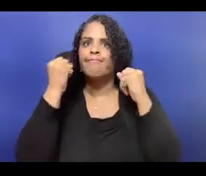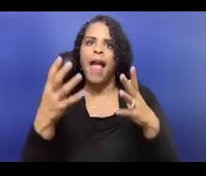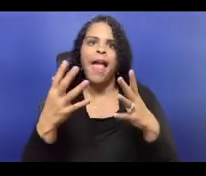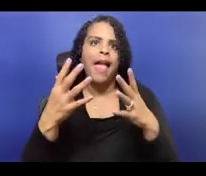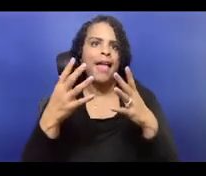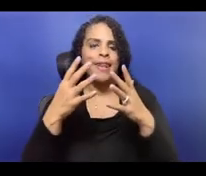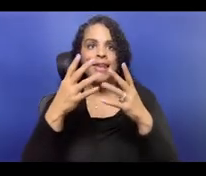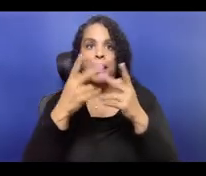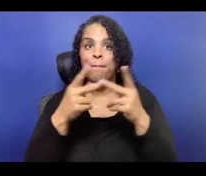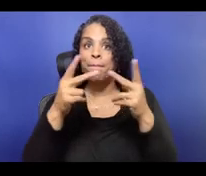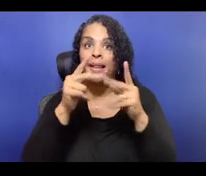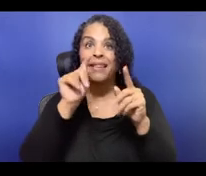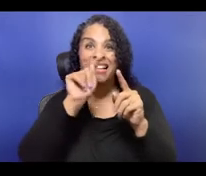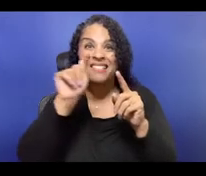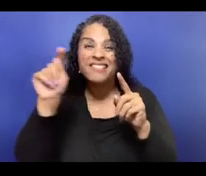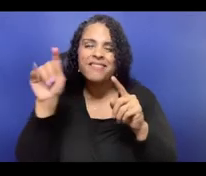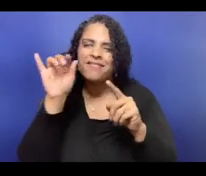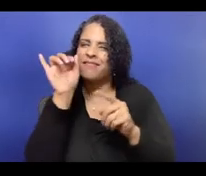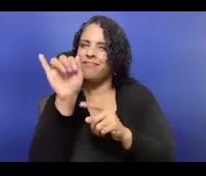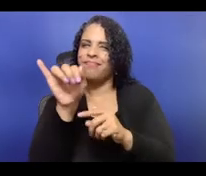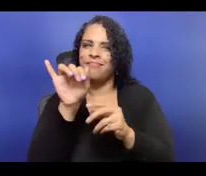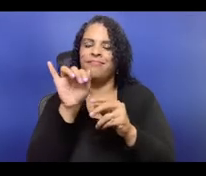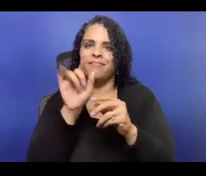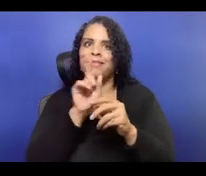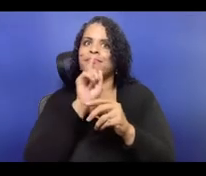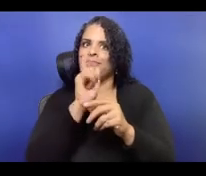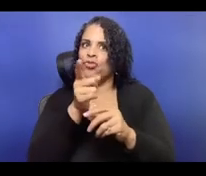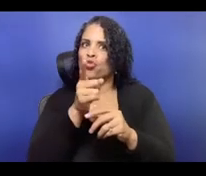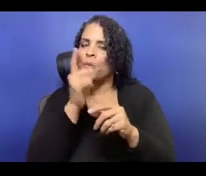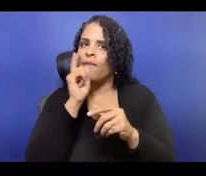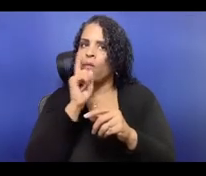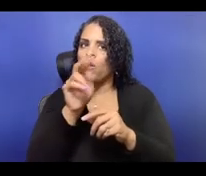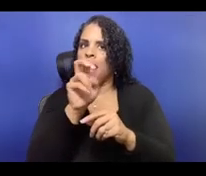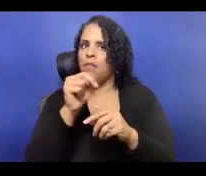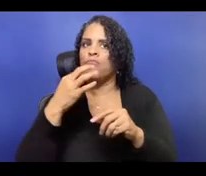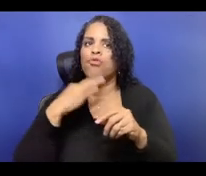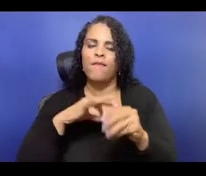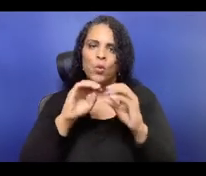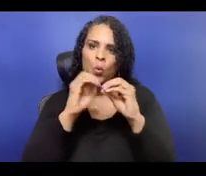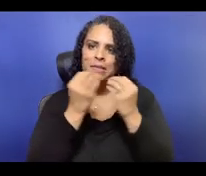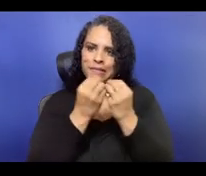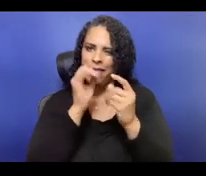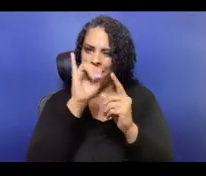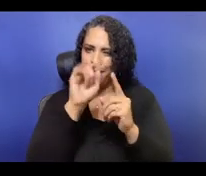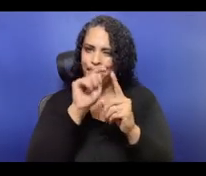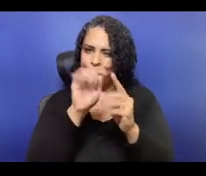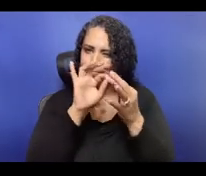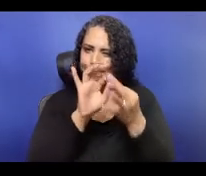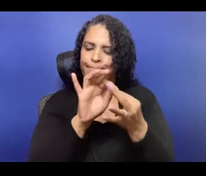in the nonprofit arts ecosystem are not. So I'm just like, let's ,